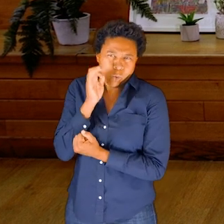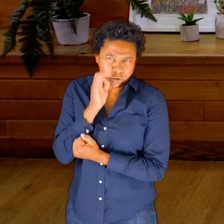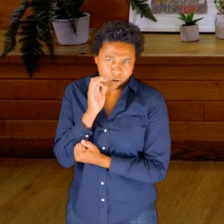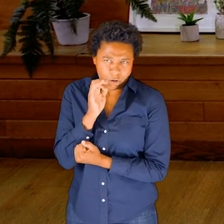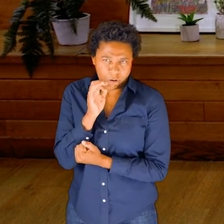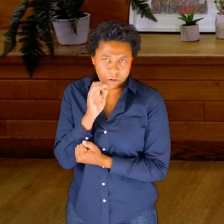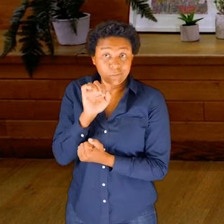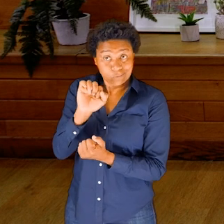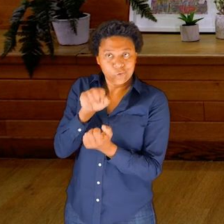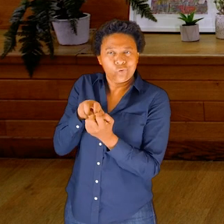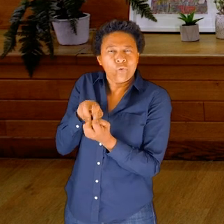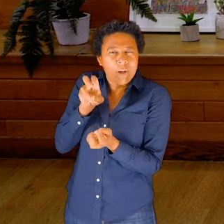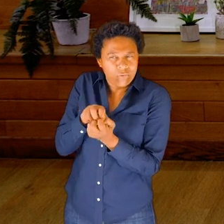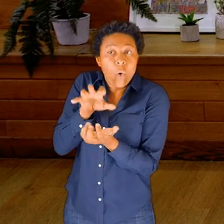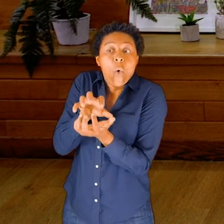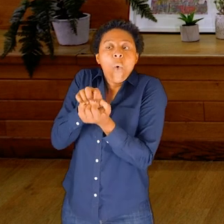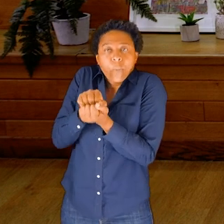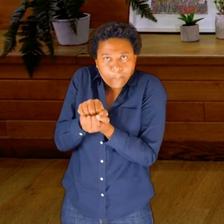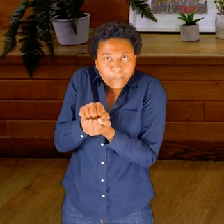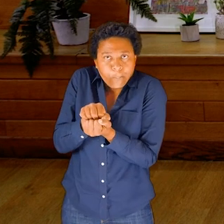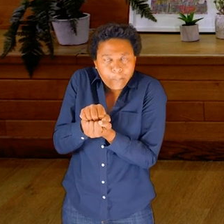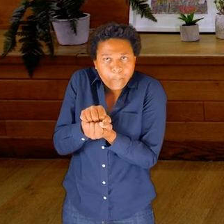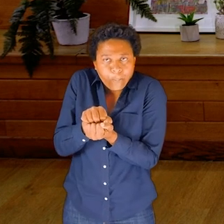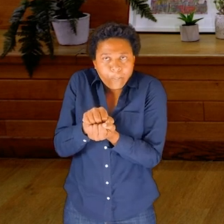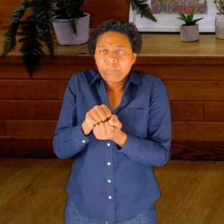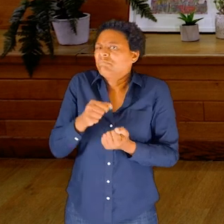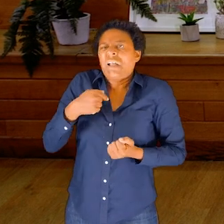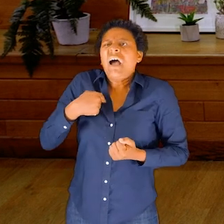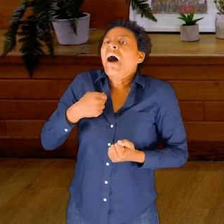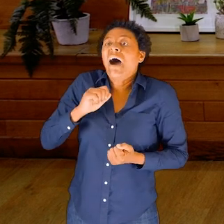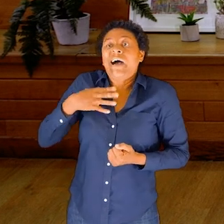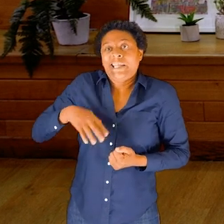I won’t do that because otherwise the water will get everywhere as I speak—continue to speak to you.